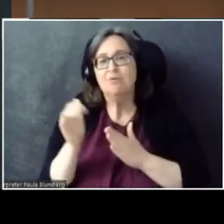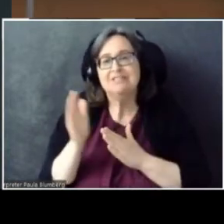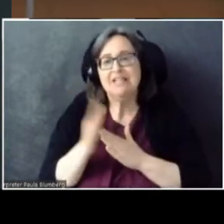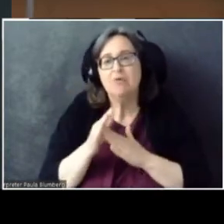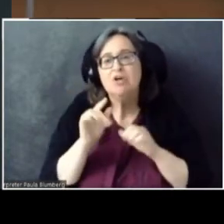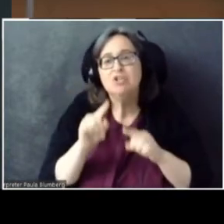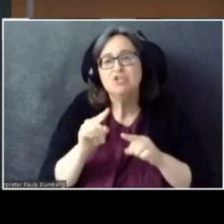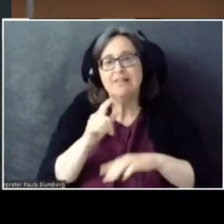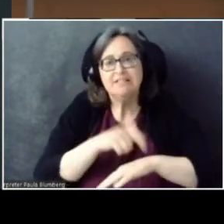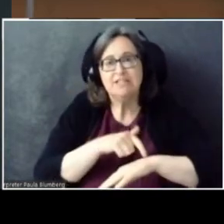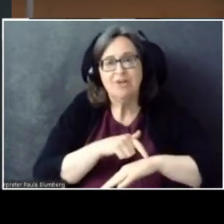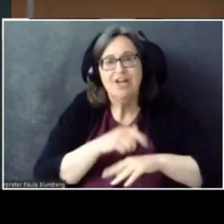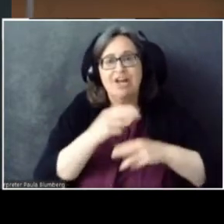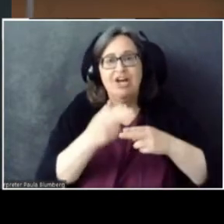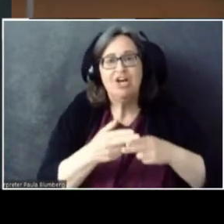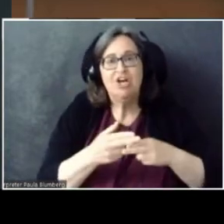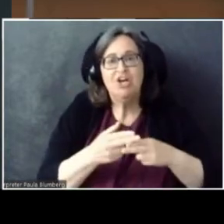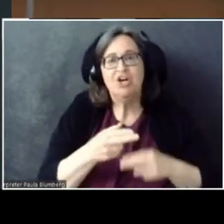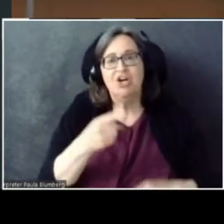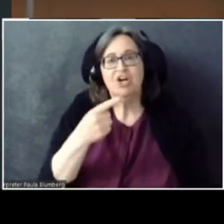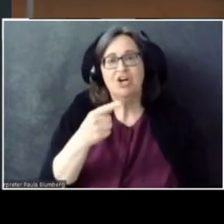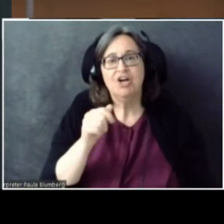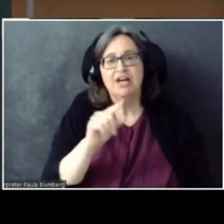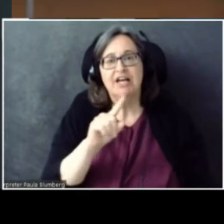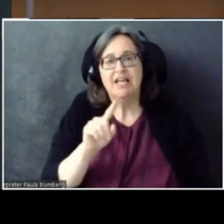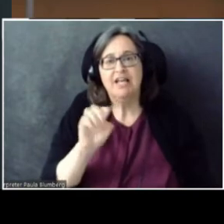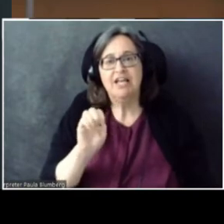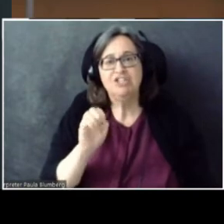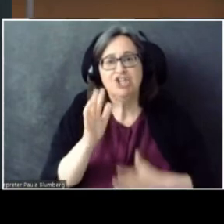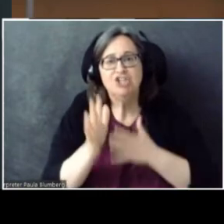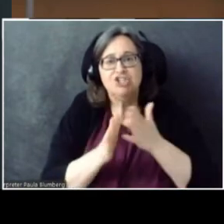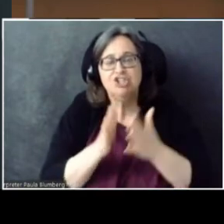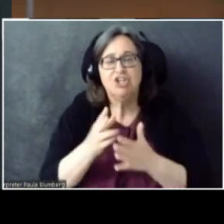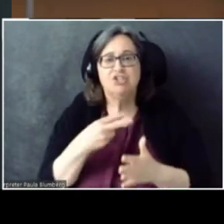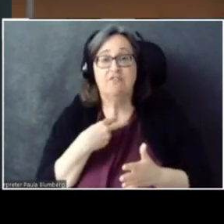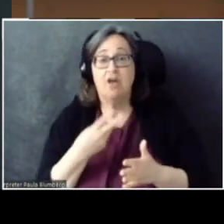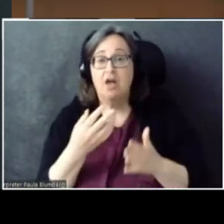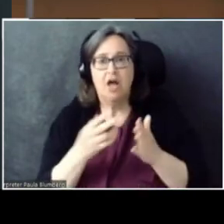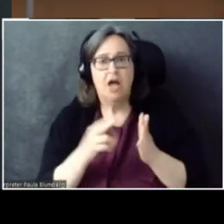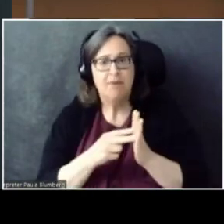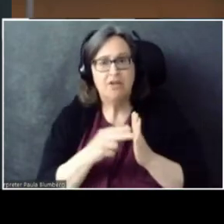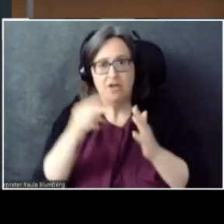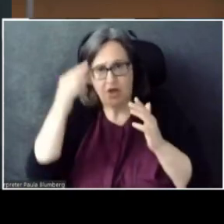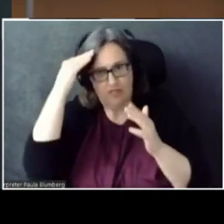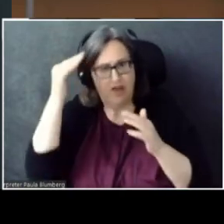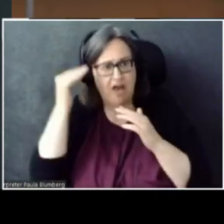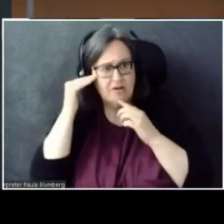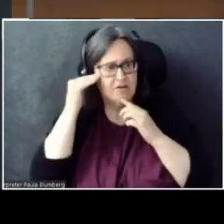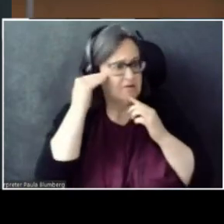It was called gaze-gesture-voice. It basically meant you pointed your head at the thing you wanted to click at and you made